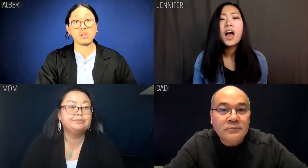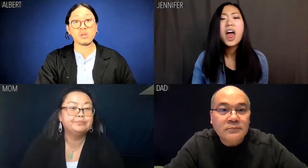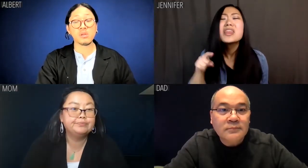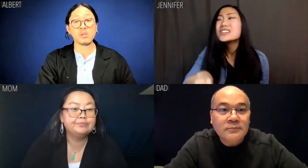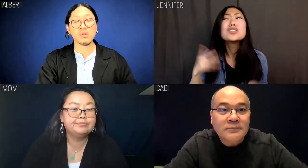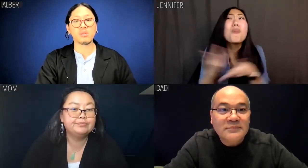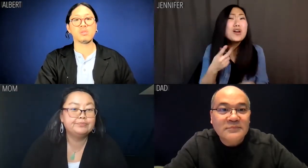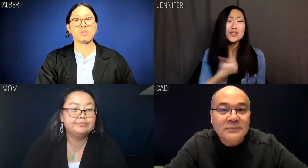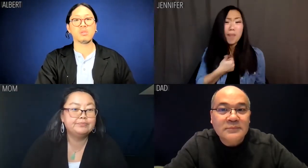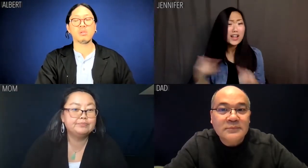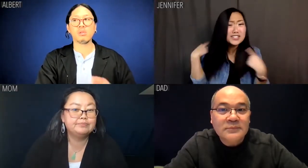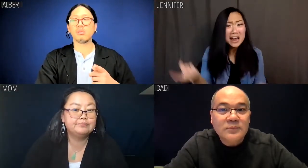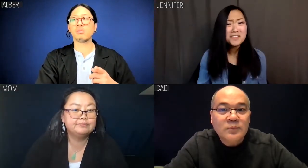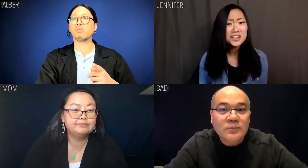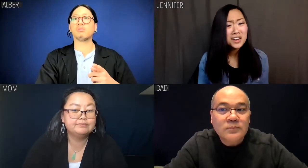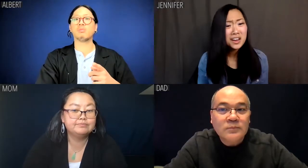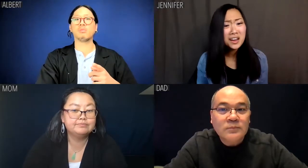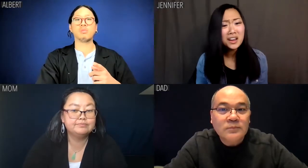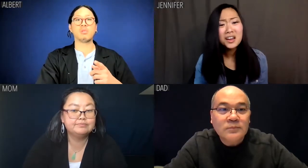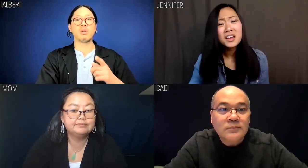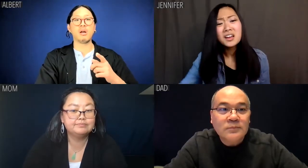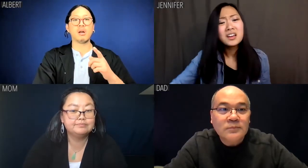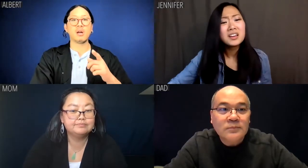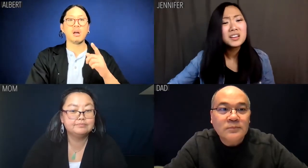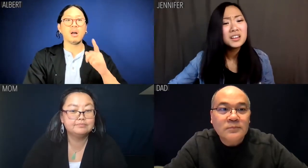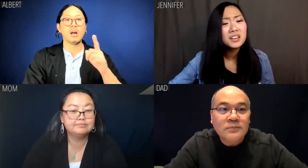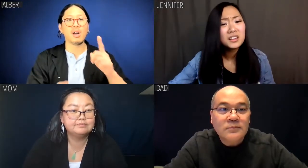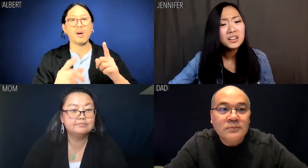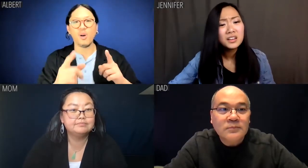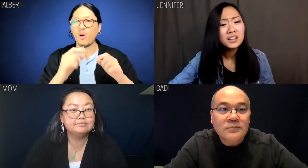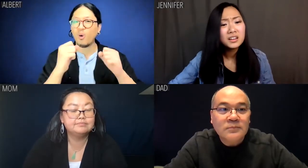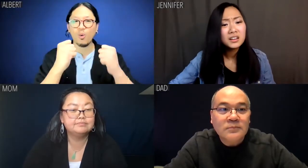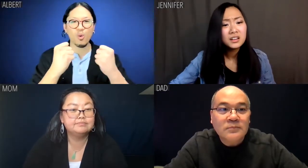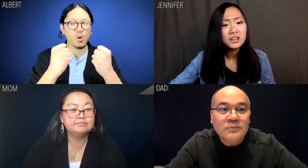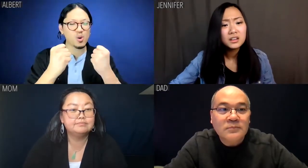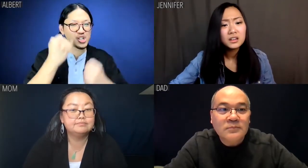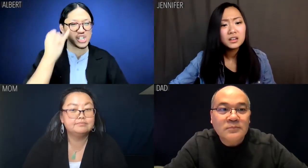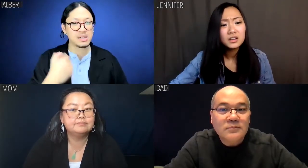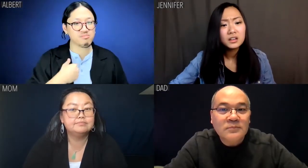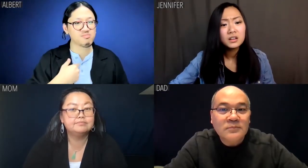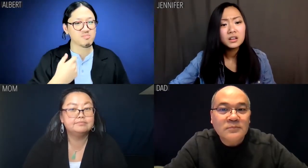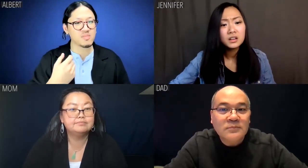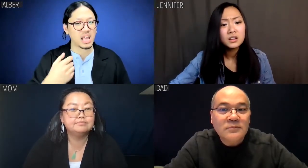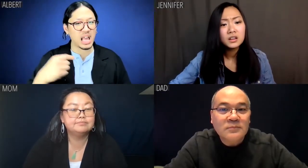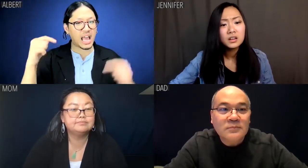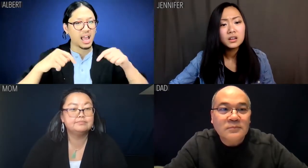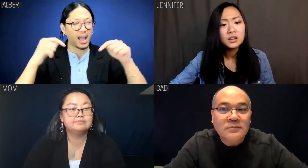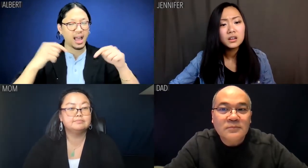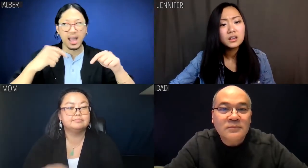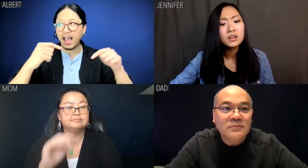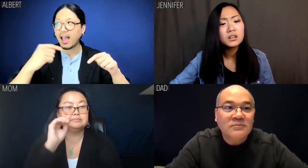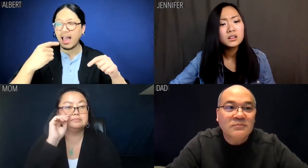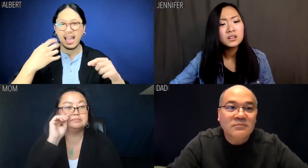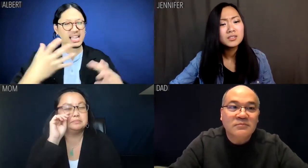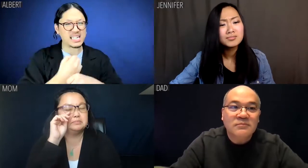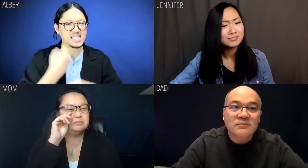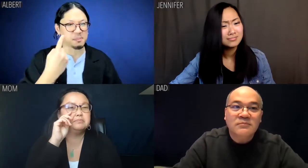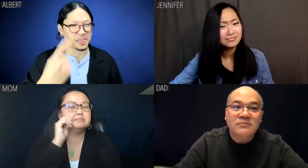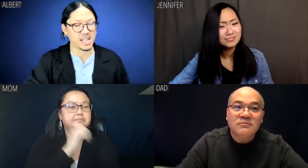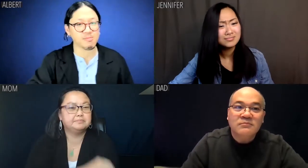Jennifer: This is the worst apology ever! Albert: Hold on, Jenny. I got this.